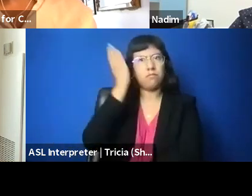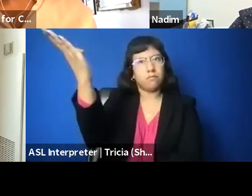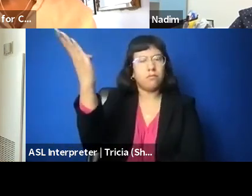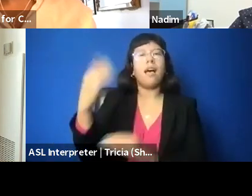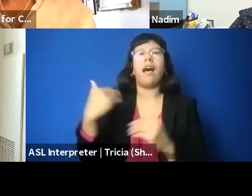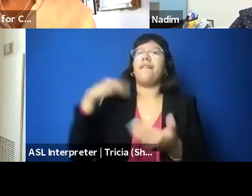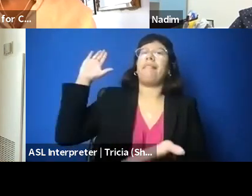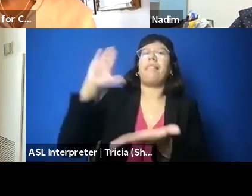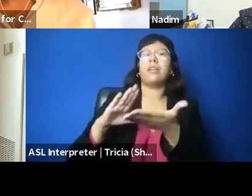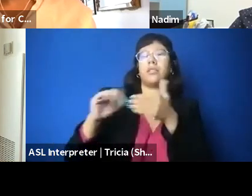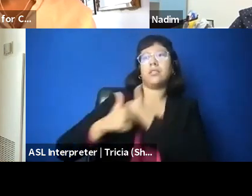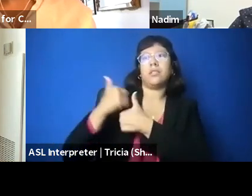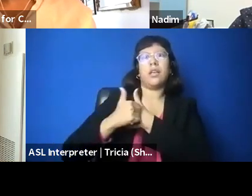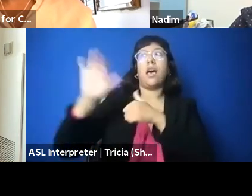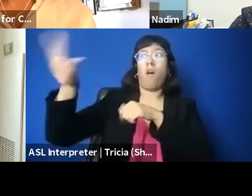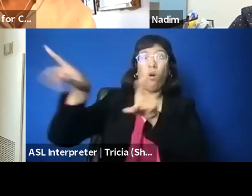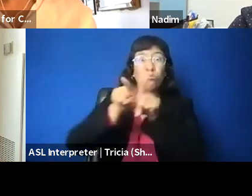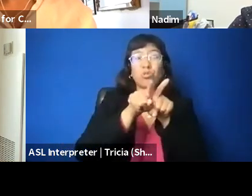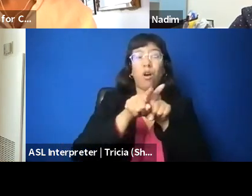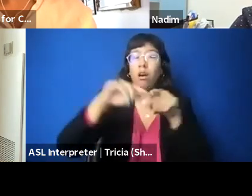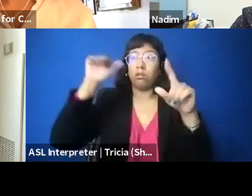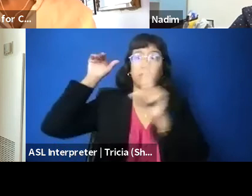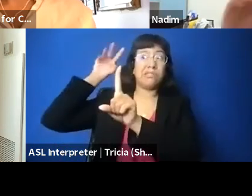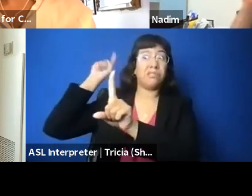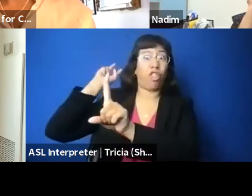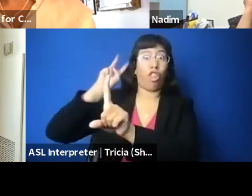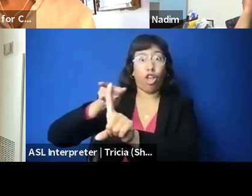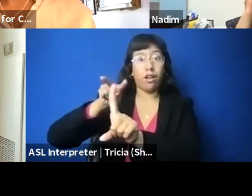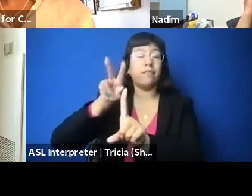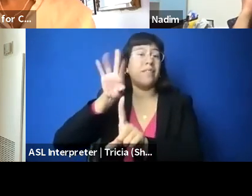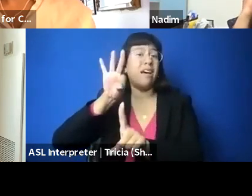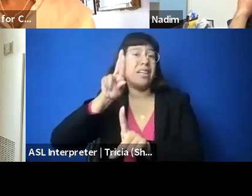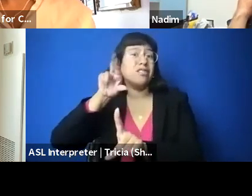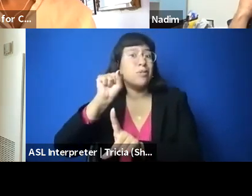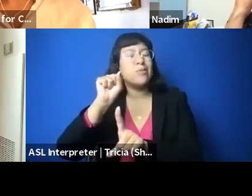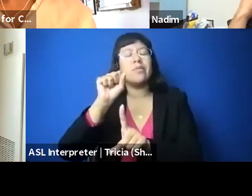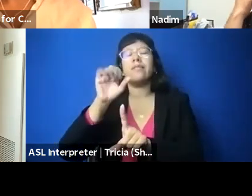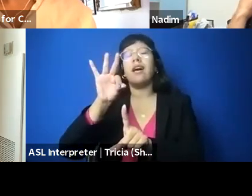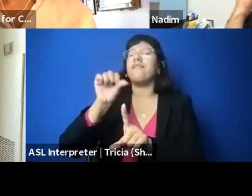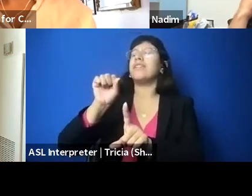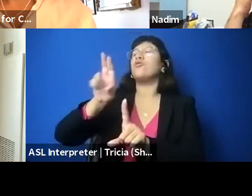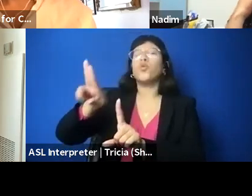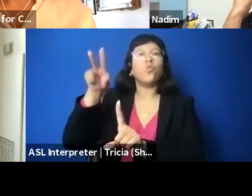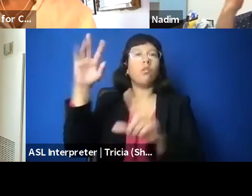so that universities don't think that they can just get away with throwing Palestinian students under the bus because